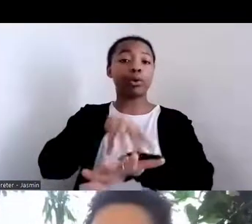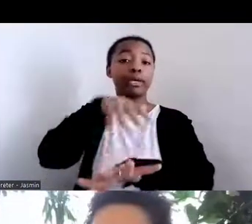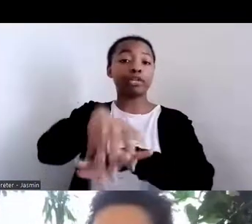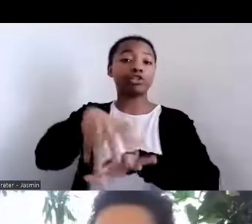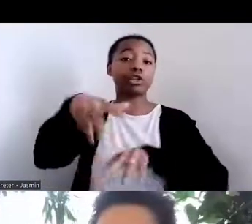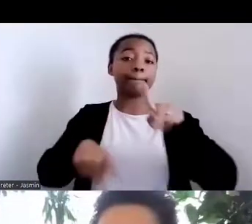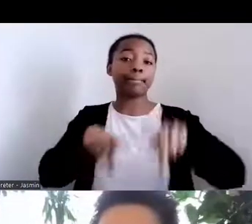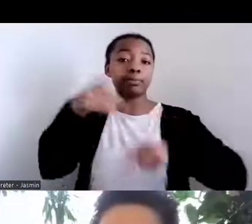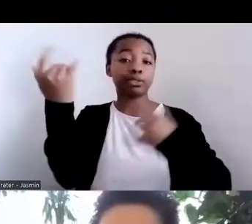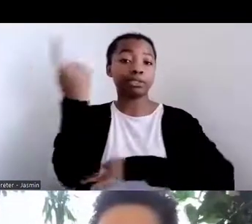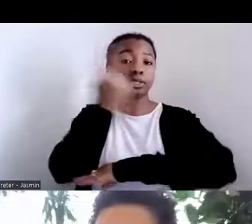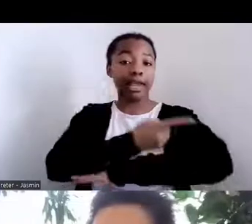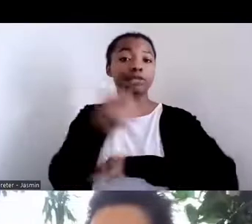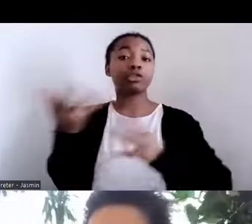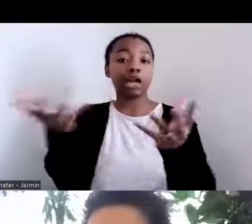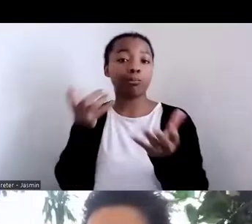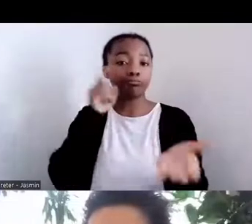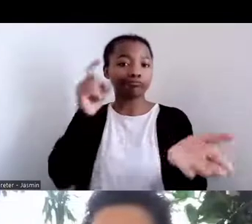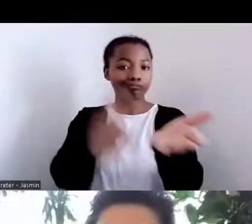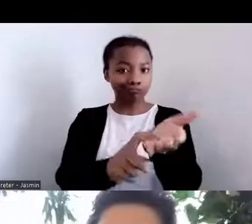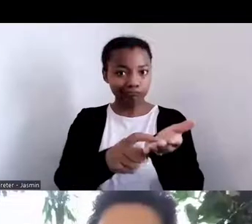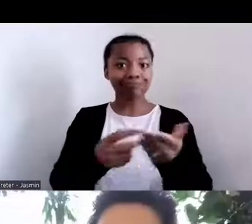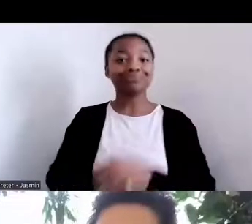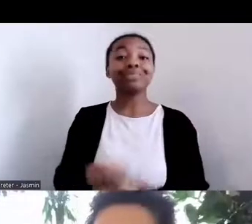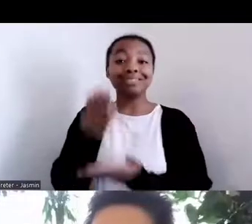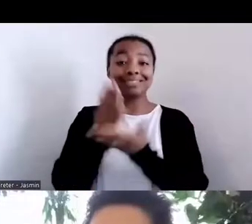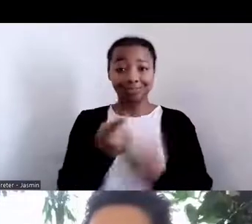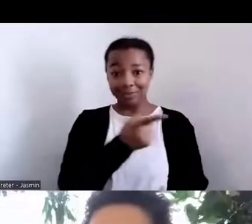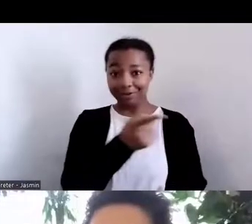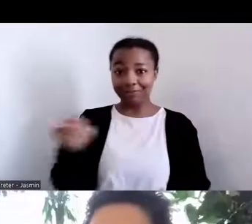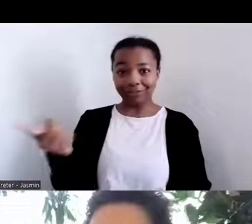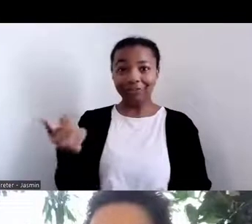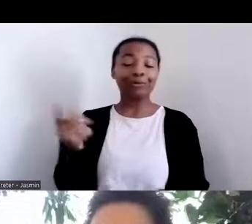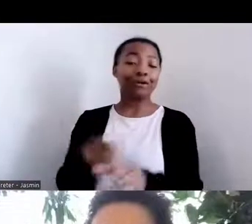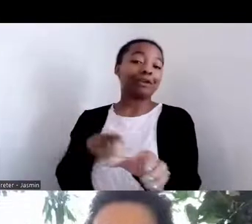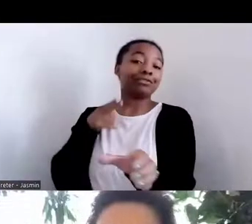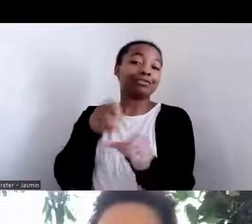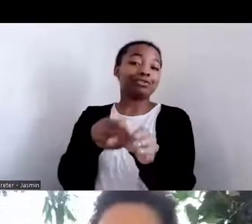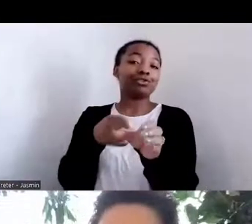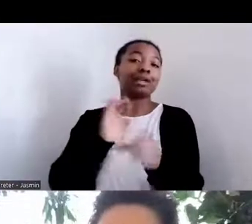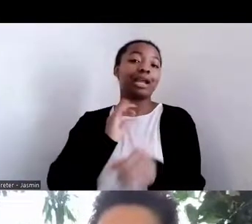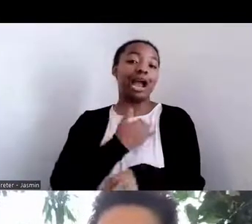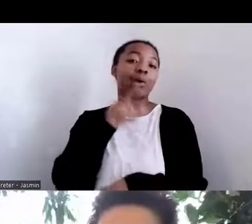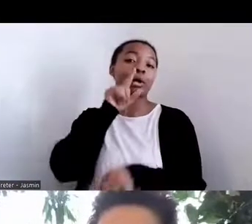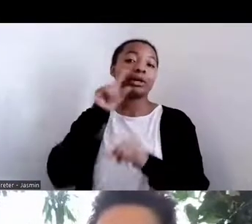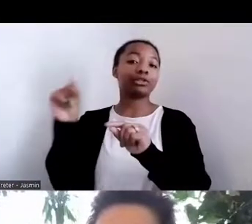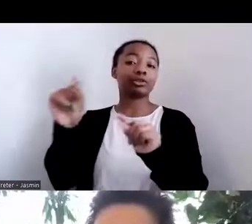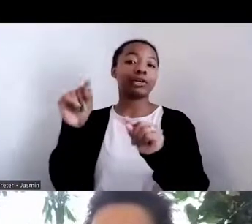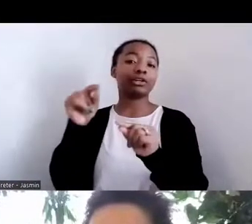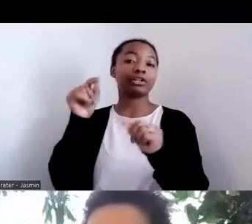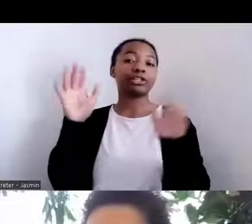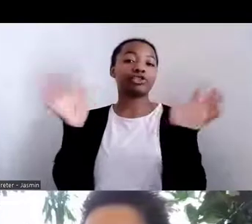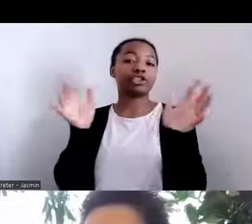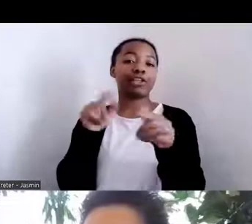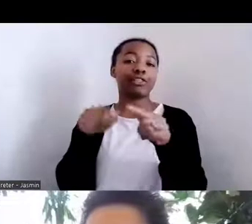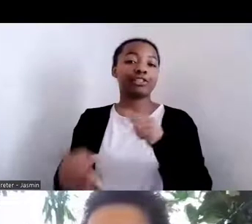And so some of you probably have joined us on our Twitter chat this morning, recognizing the importance of the roles of